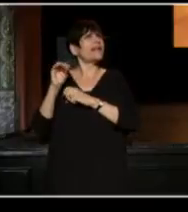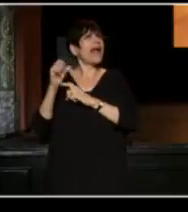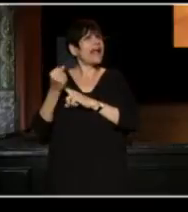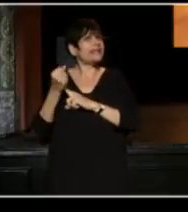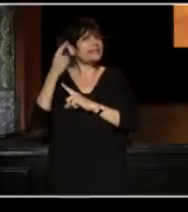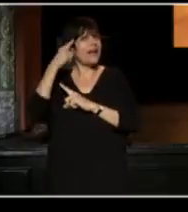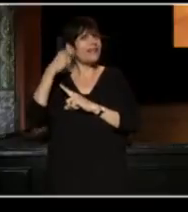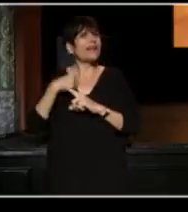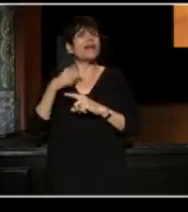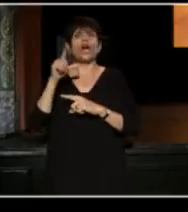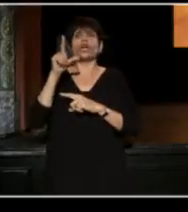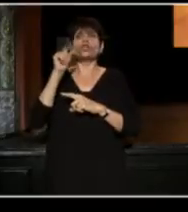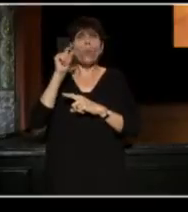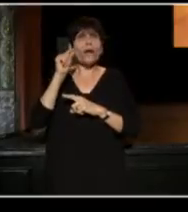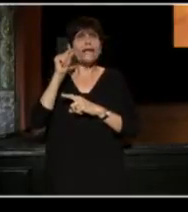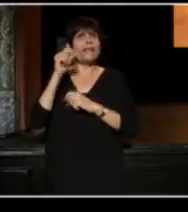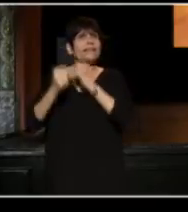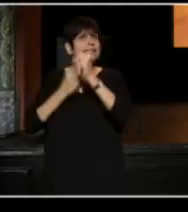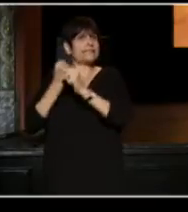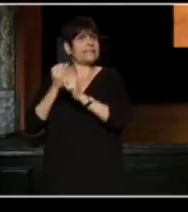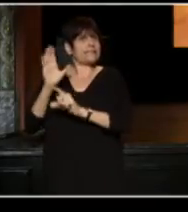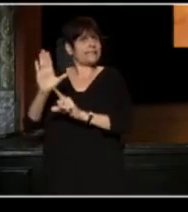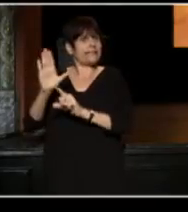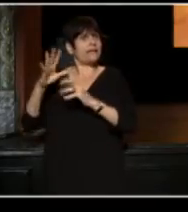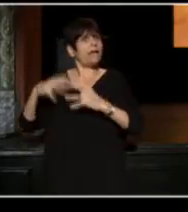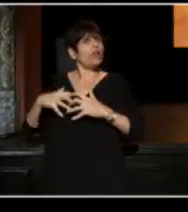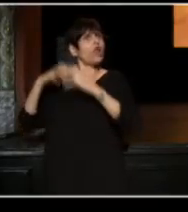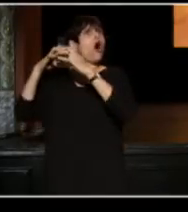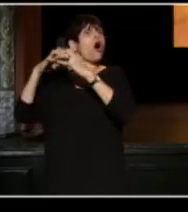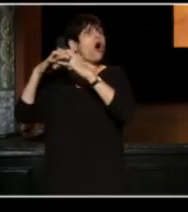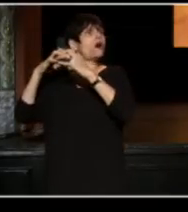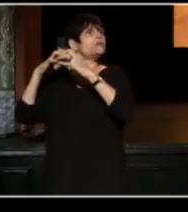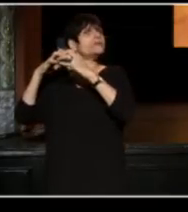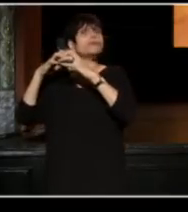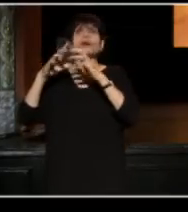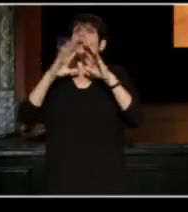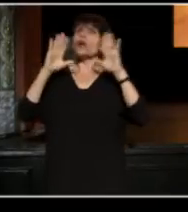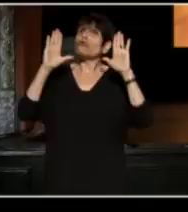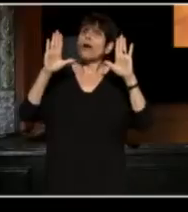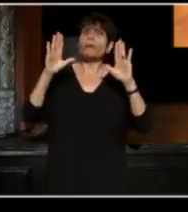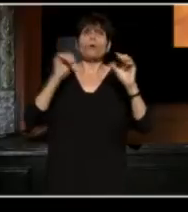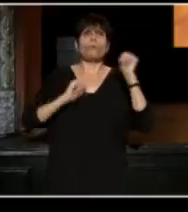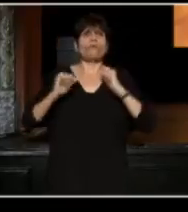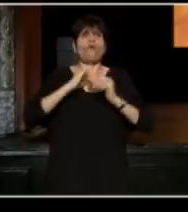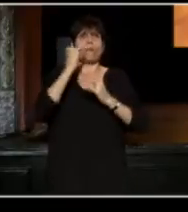And then, in the 20th season, he opened this incredible Performing Arts Center.